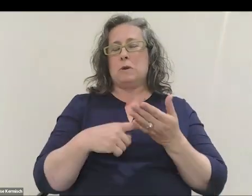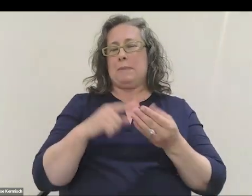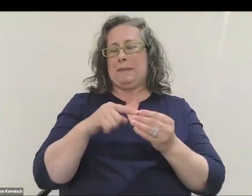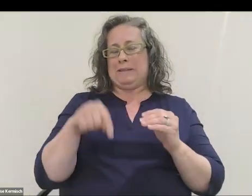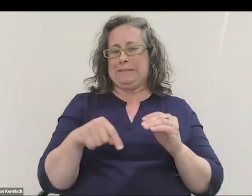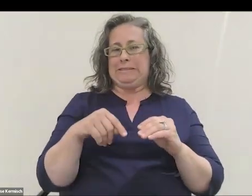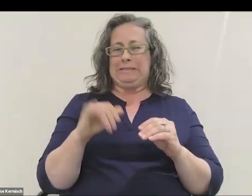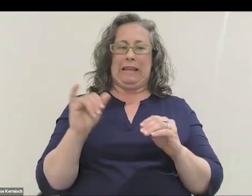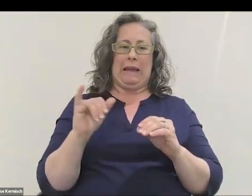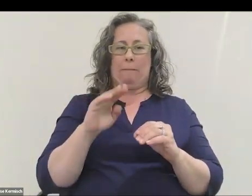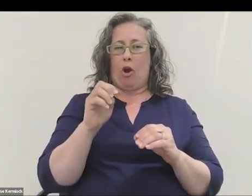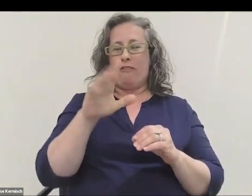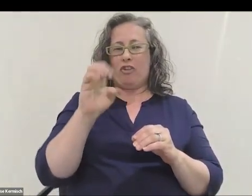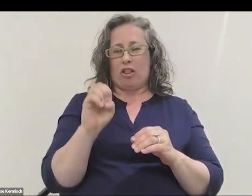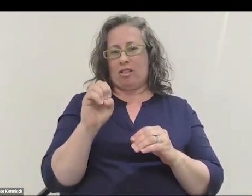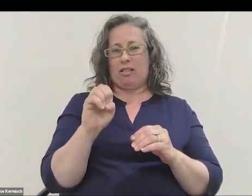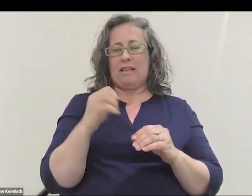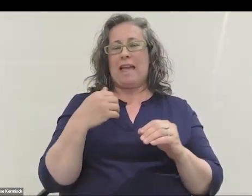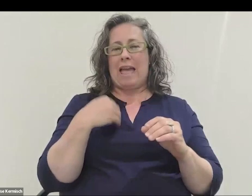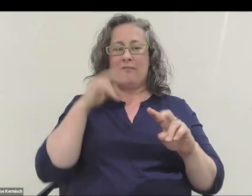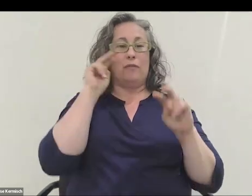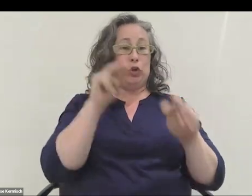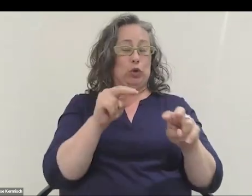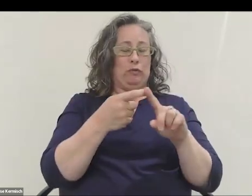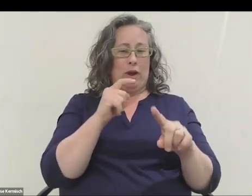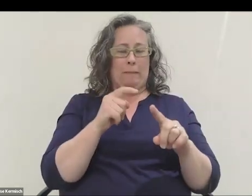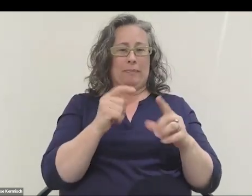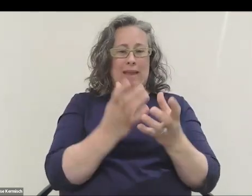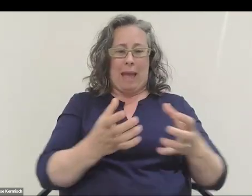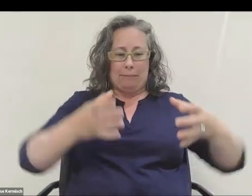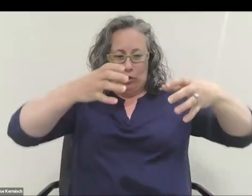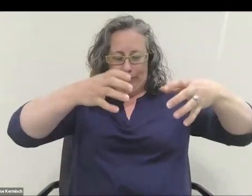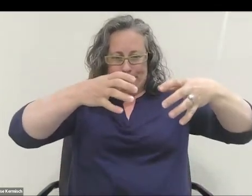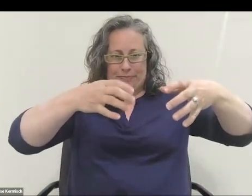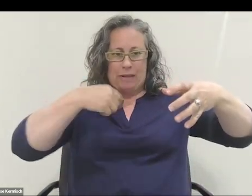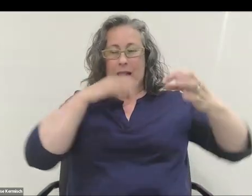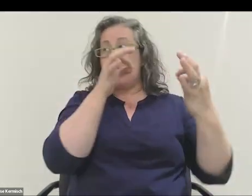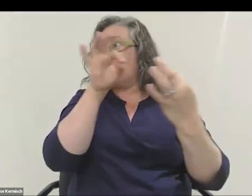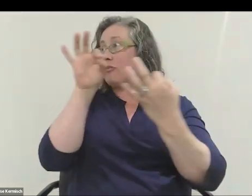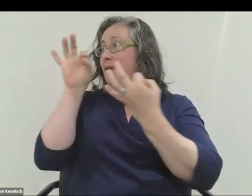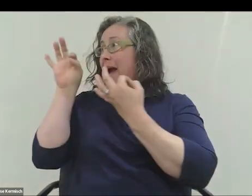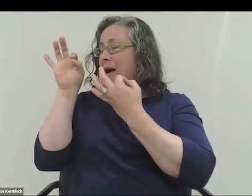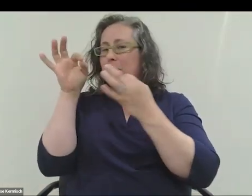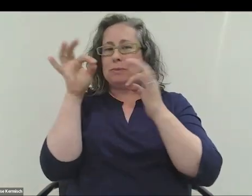We have a view of the space capsule again, and I look around on the inside and it's empty,